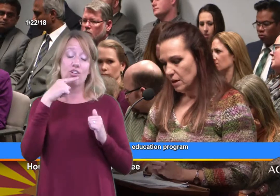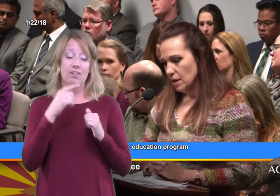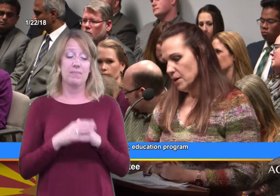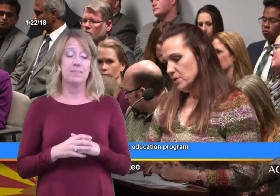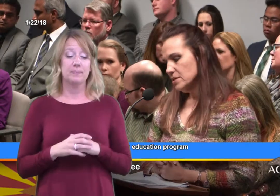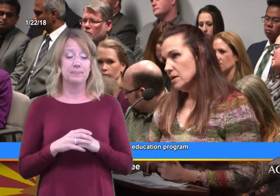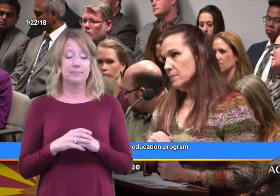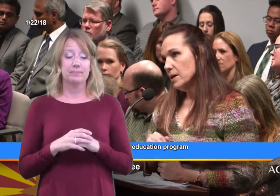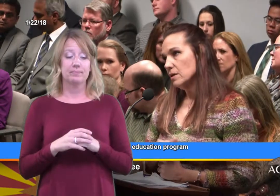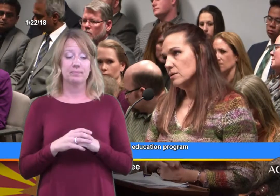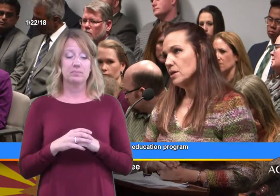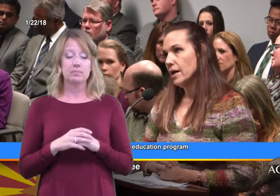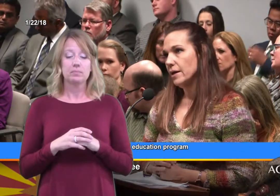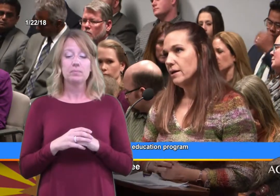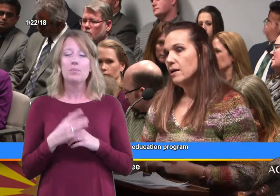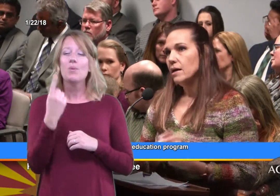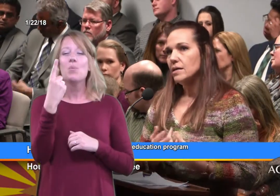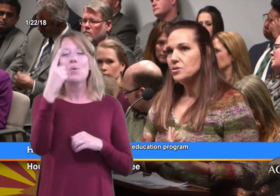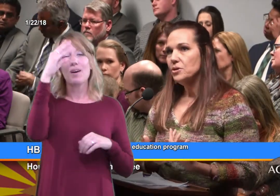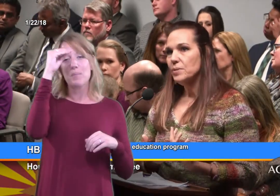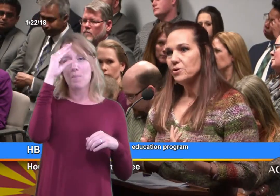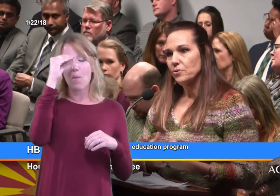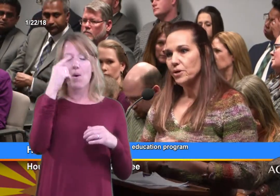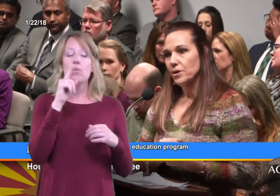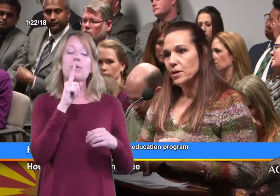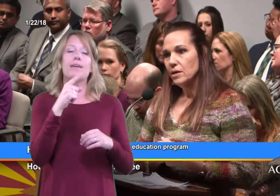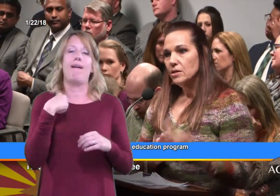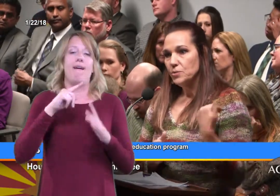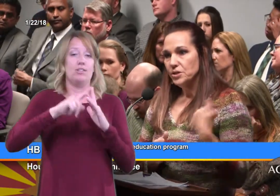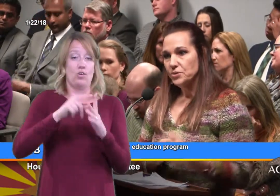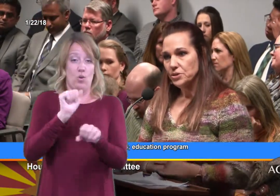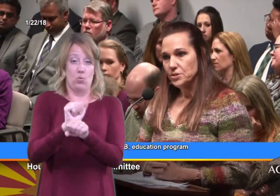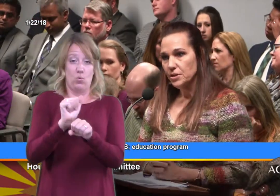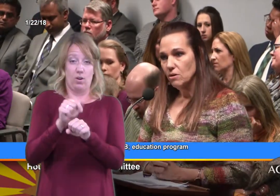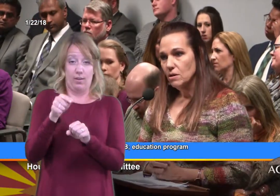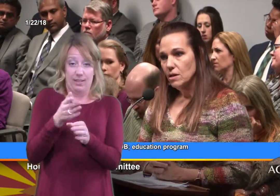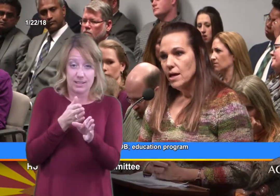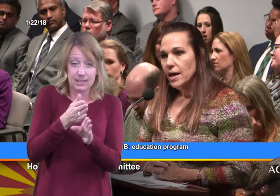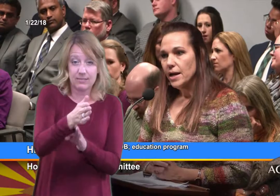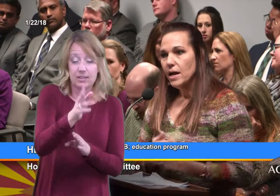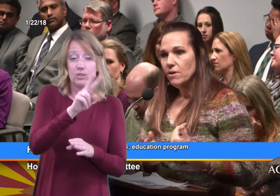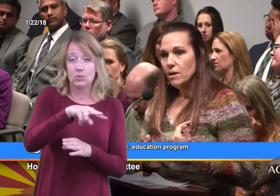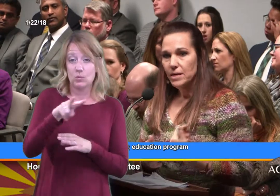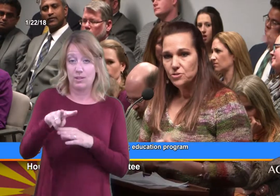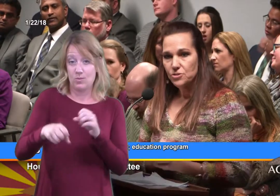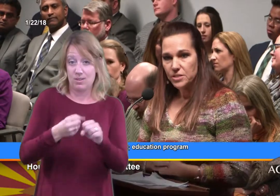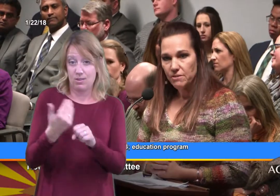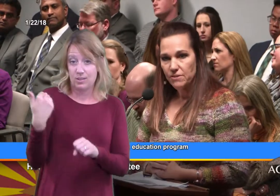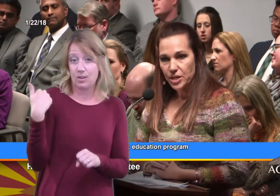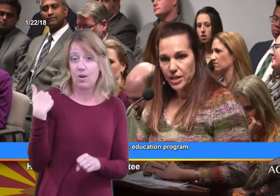I want to talk about a little guy. I started my career 22 years ago, and I have a master's in Deaf Education,